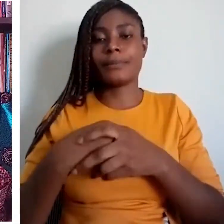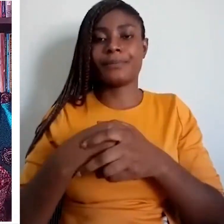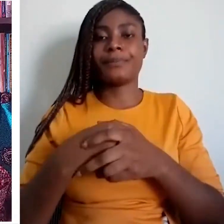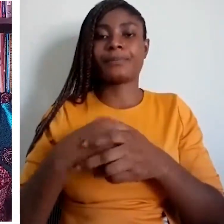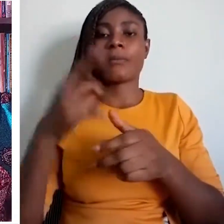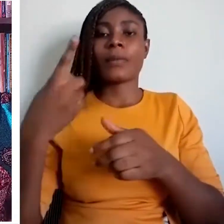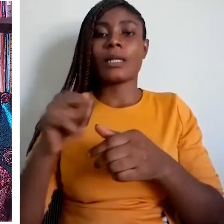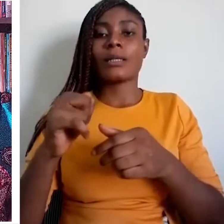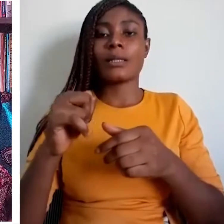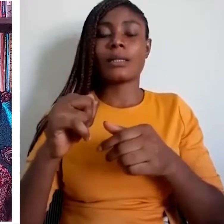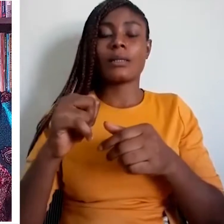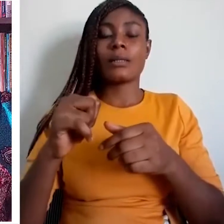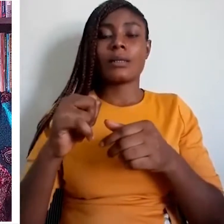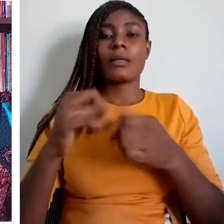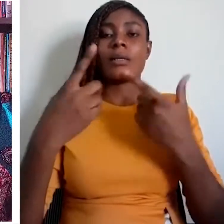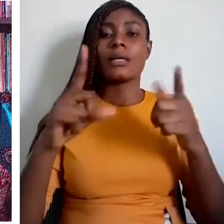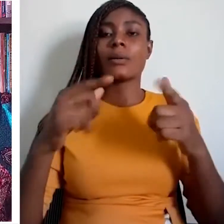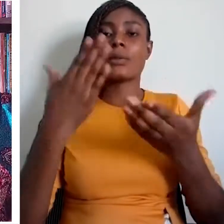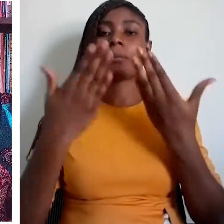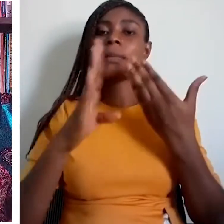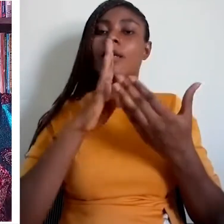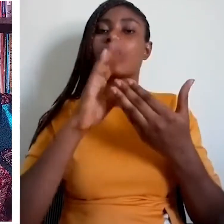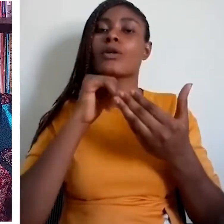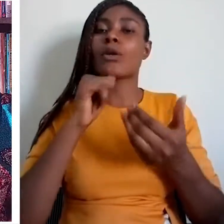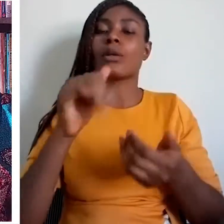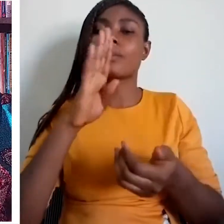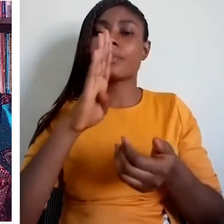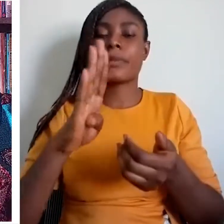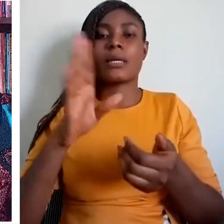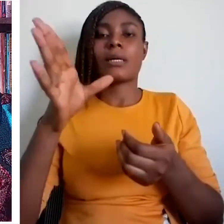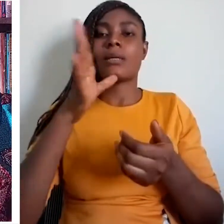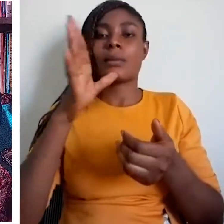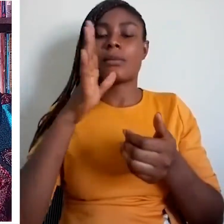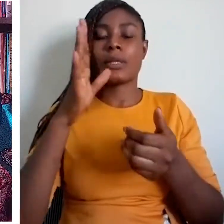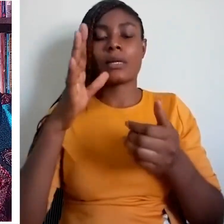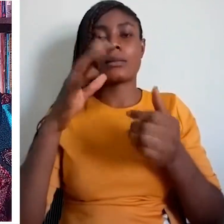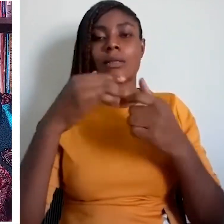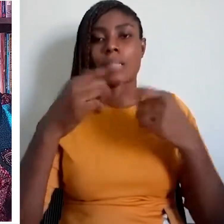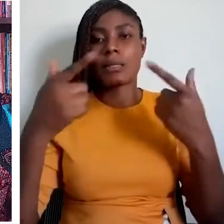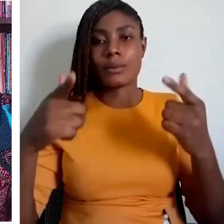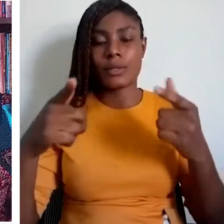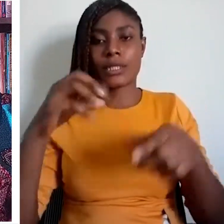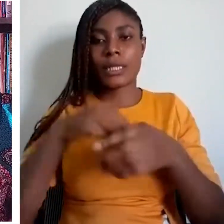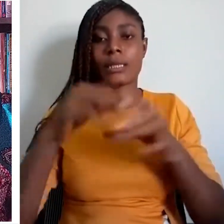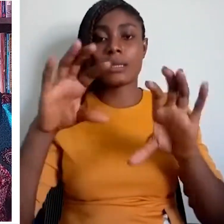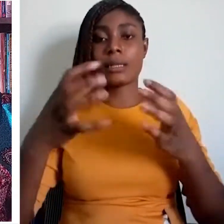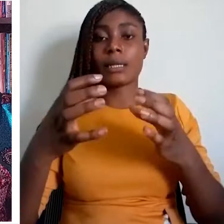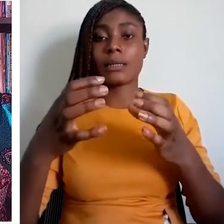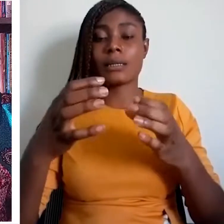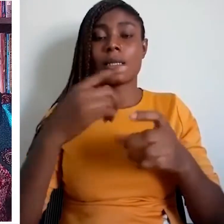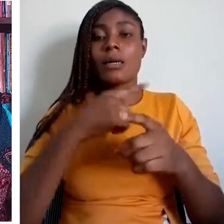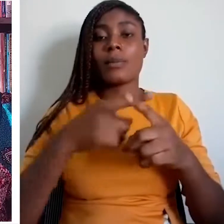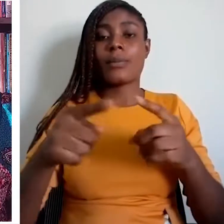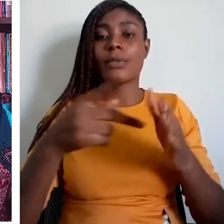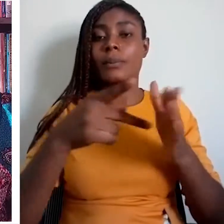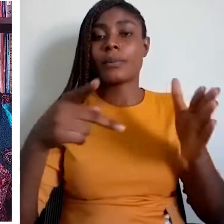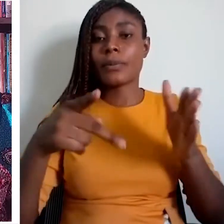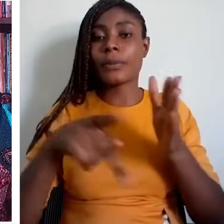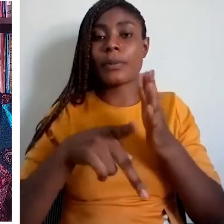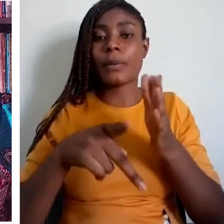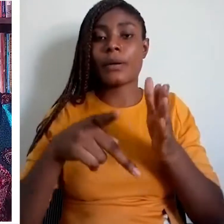english is supposed to be taught during this period as a subject so the child begins this